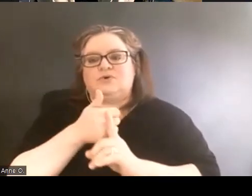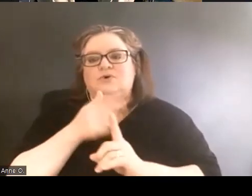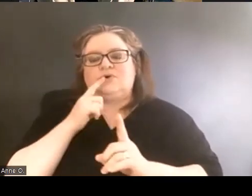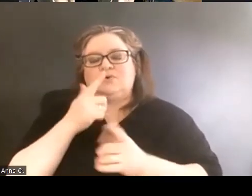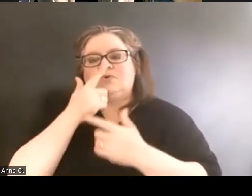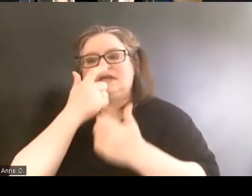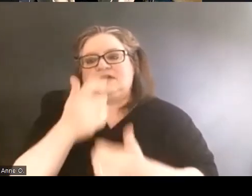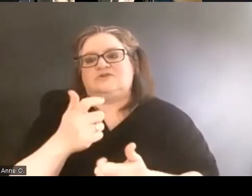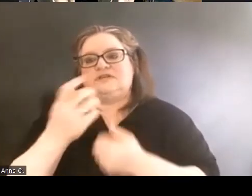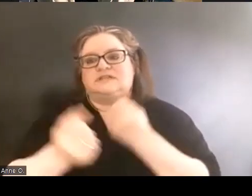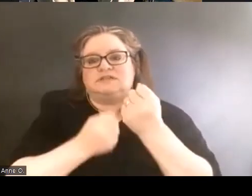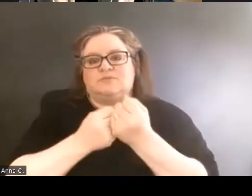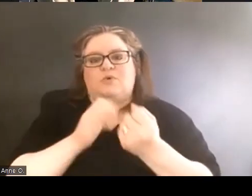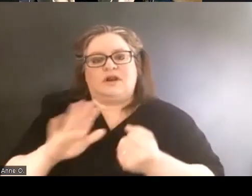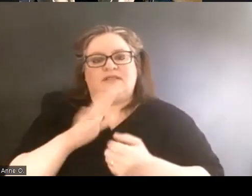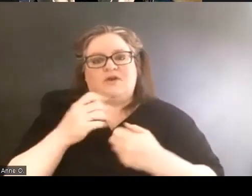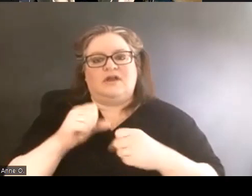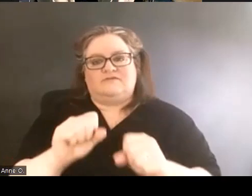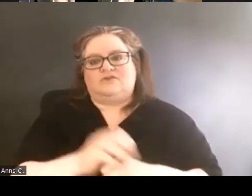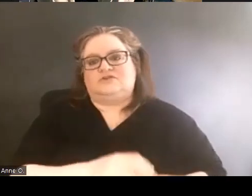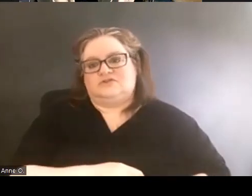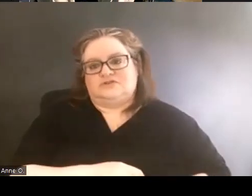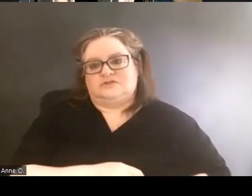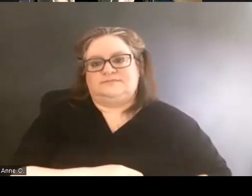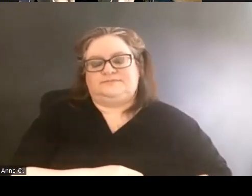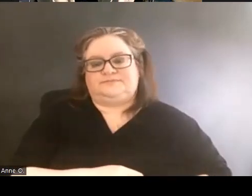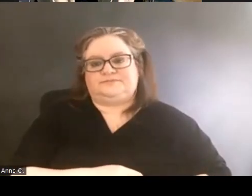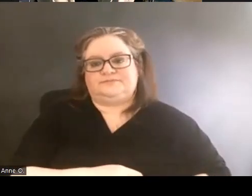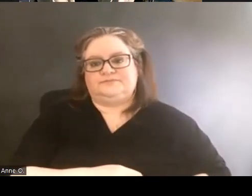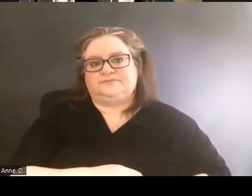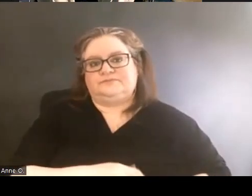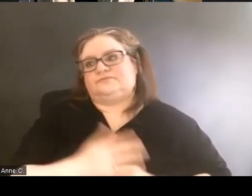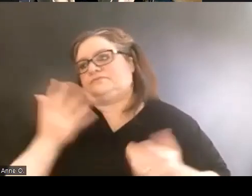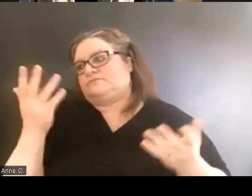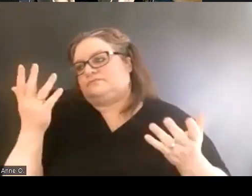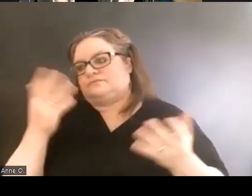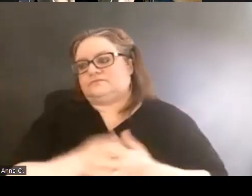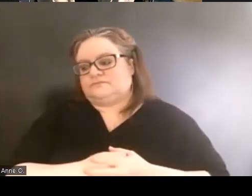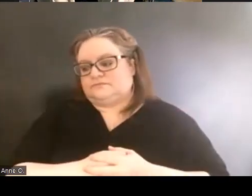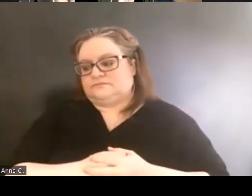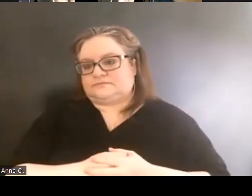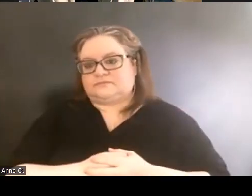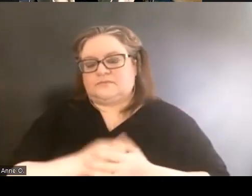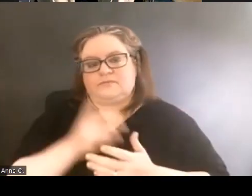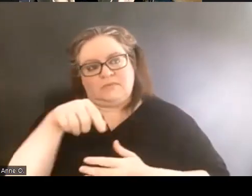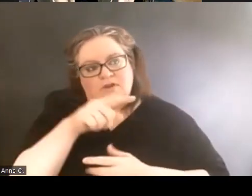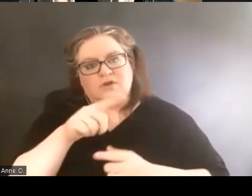in supporting their efforts. So those students took the lead.